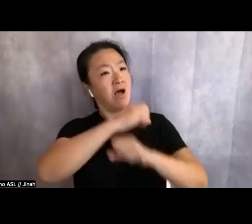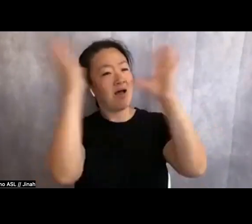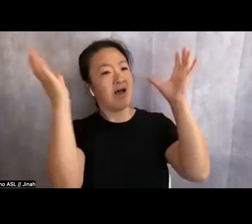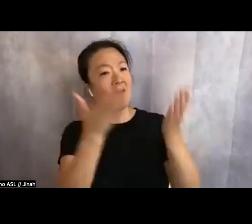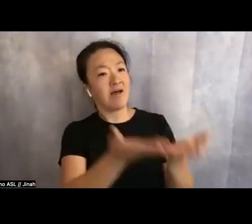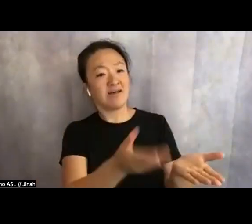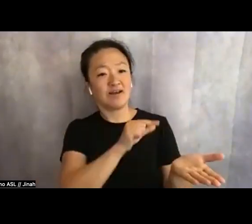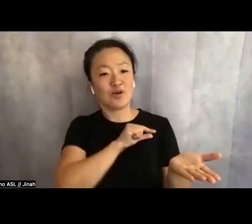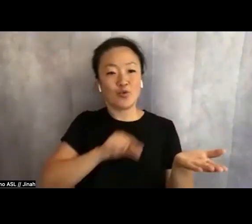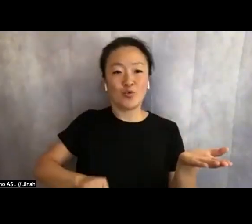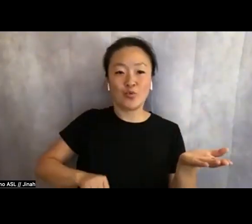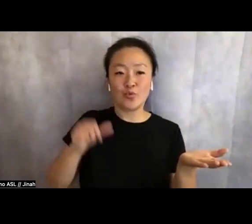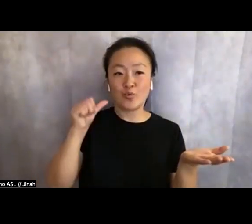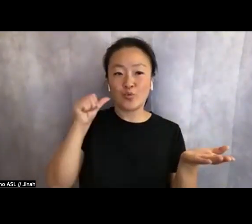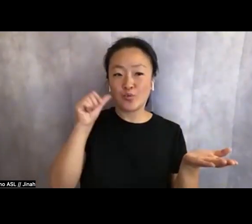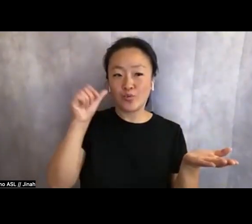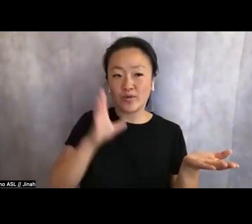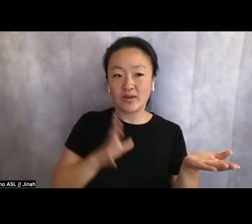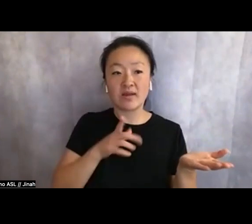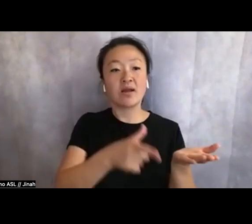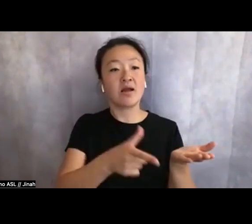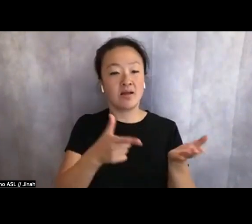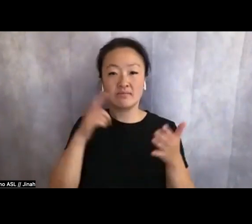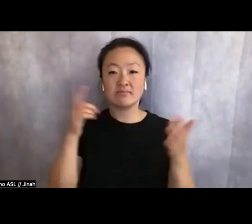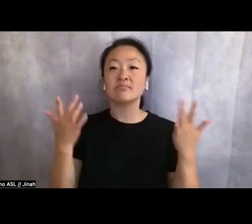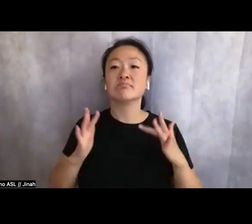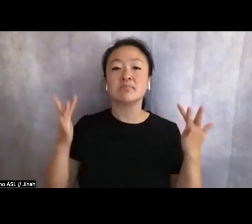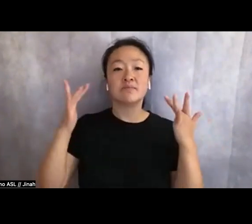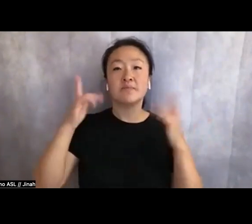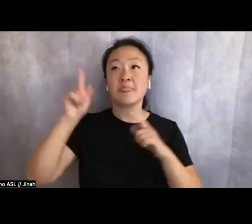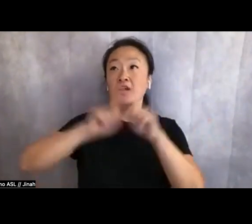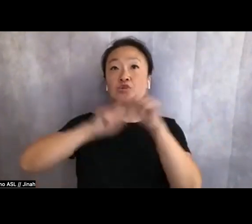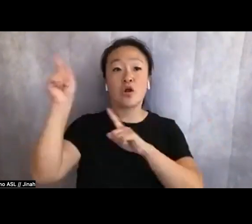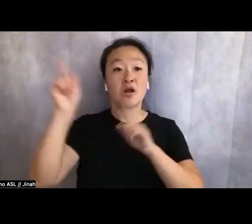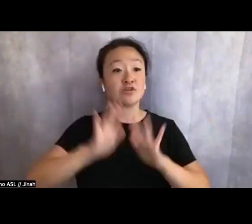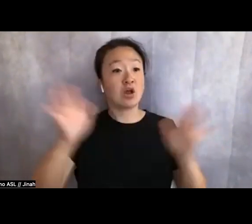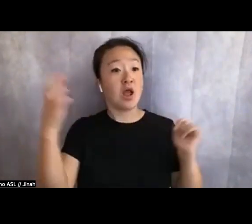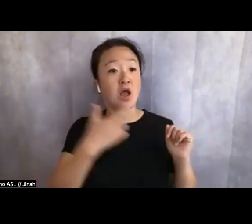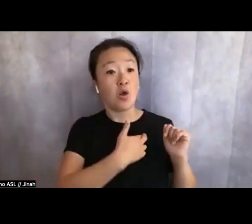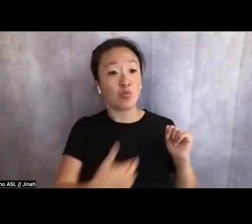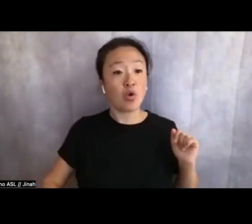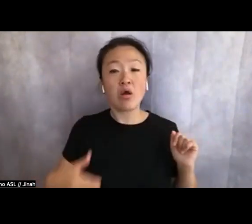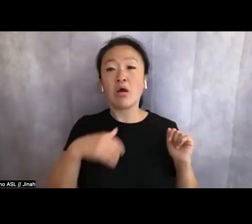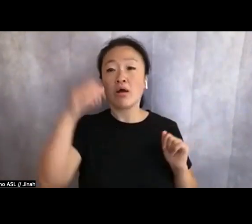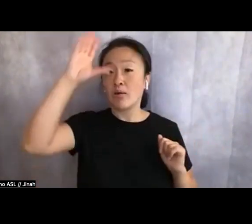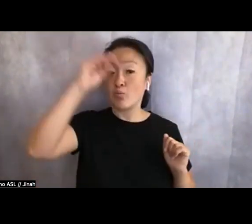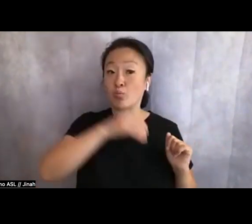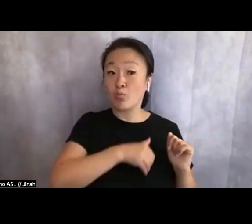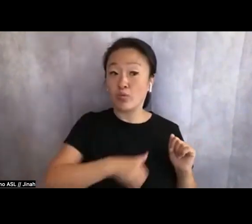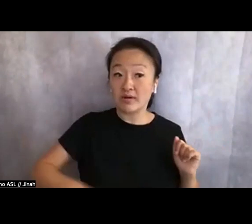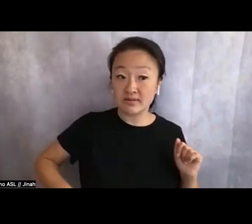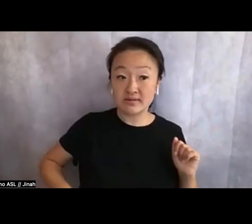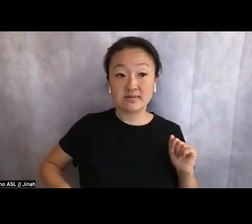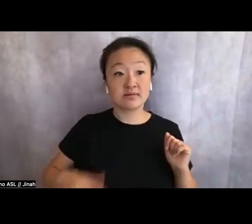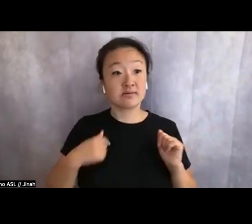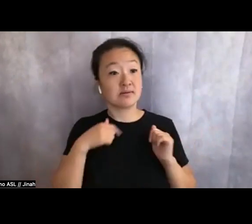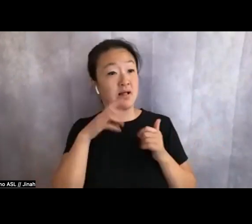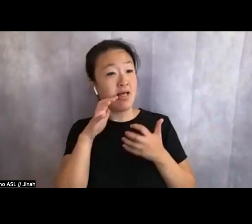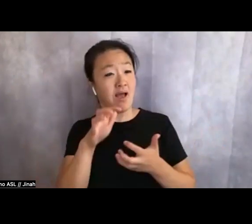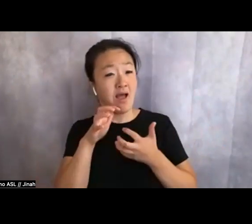he opts for starshine, yes, royal— instead, a prince whose laugh juggernauts, rolls over in